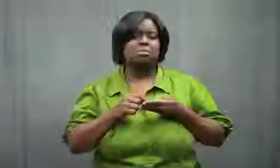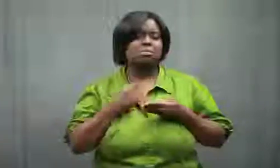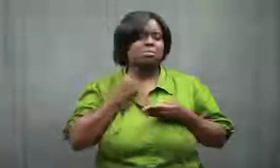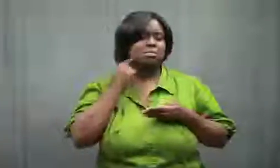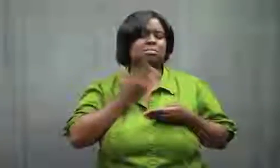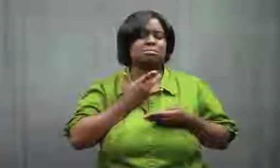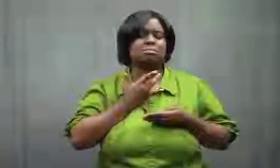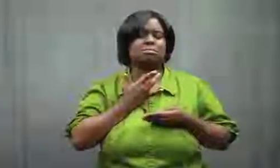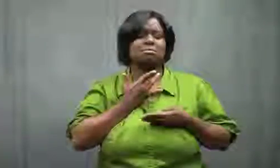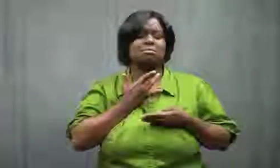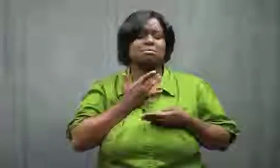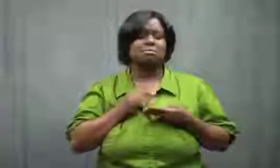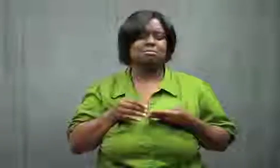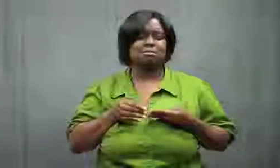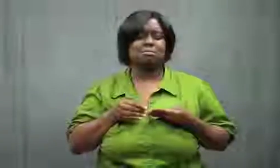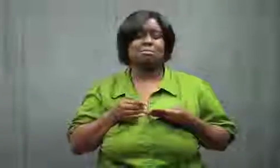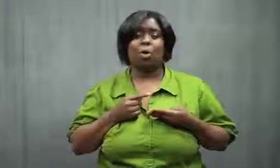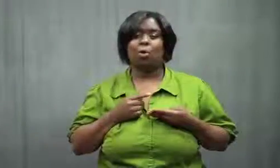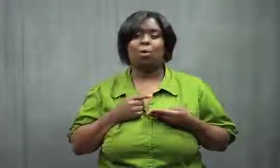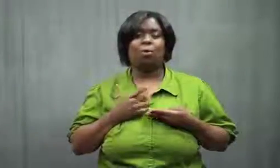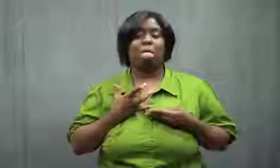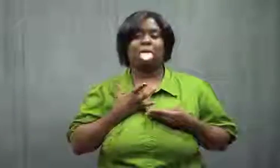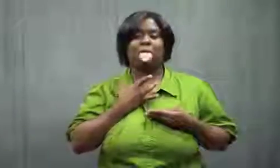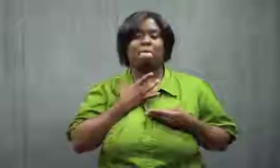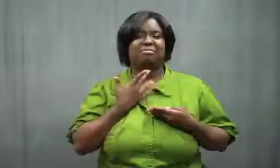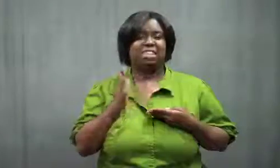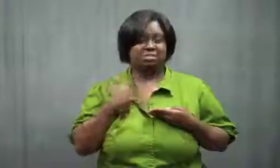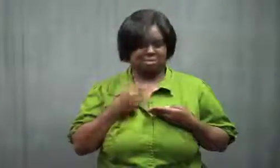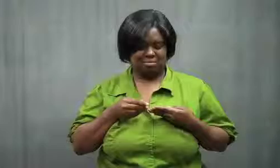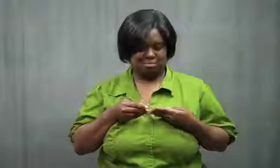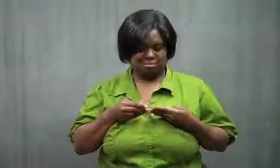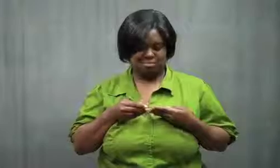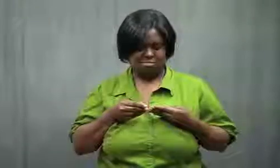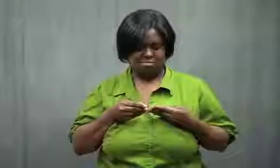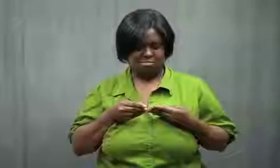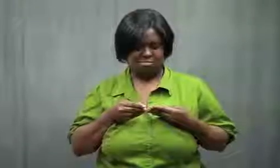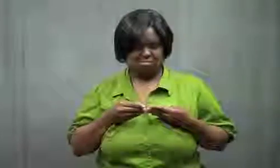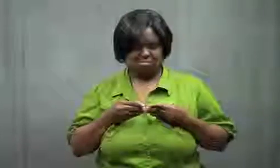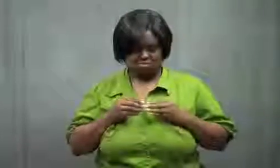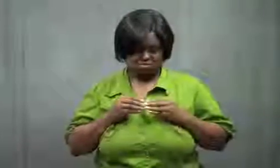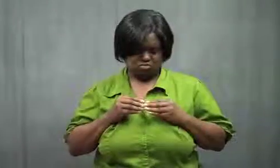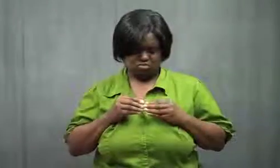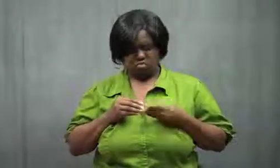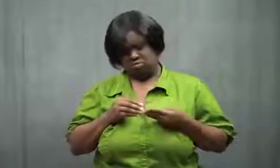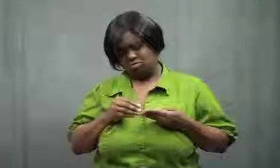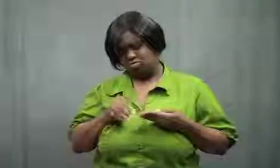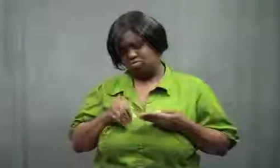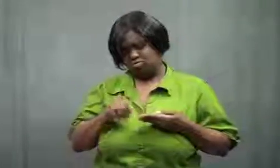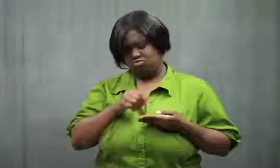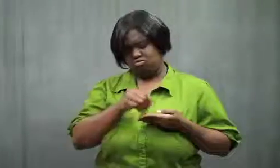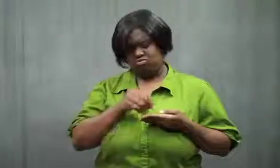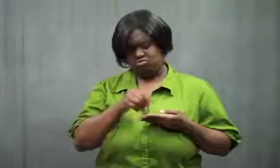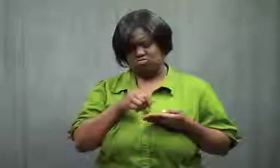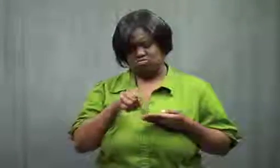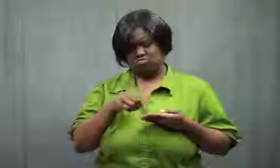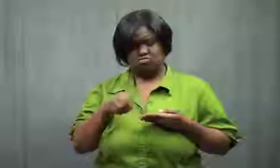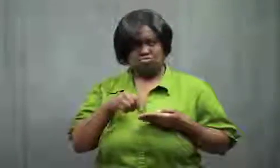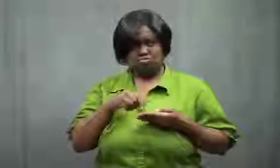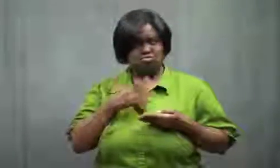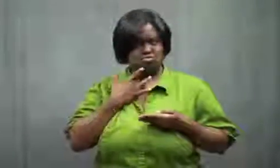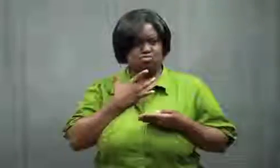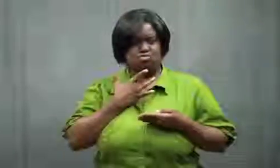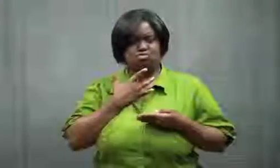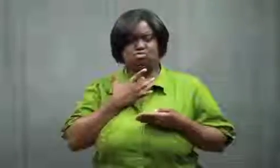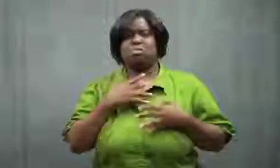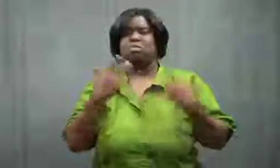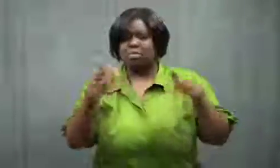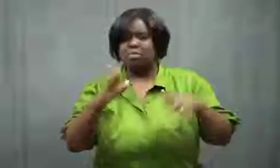I tried to look innocent. Dang.. I was so busted!